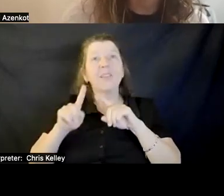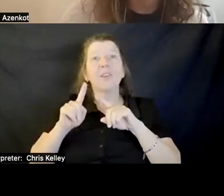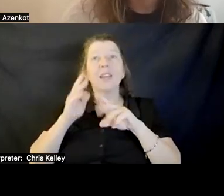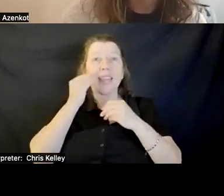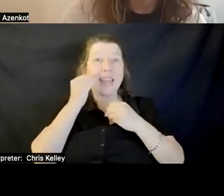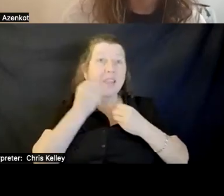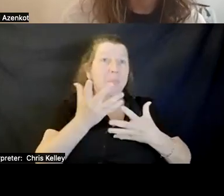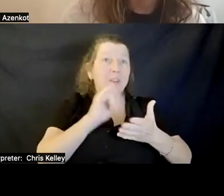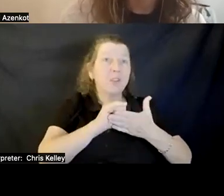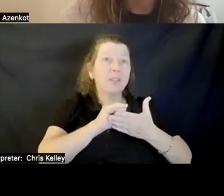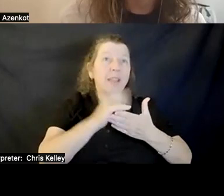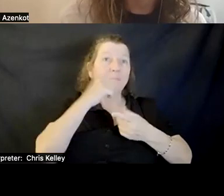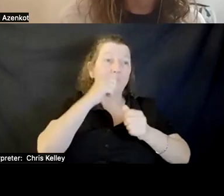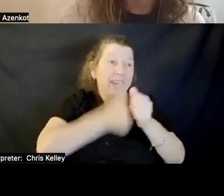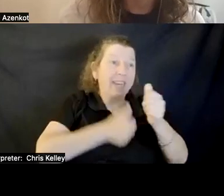needs for different use cases and how we can make that accessible.